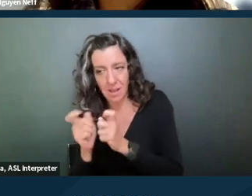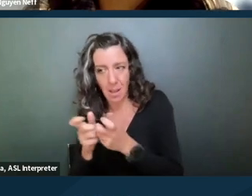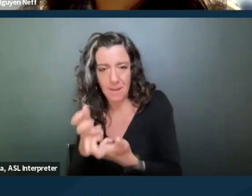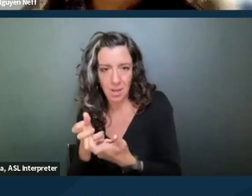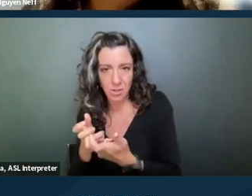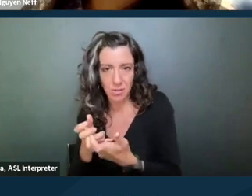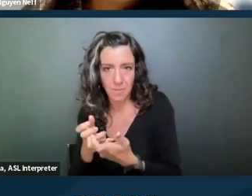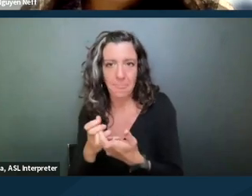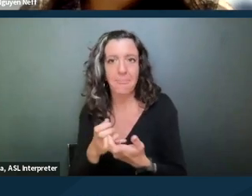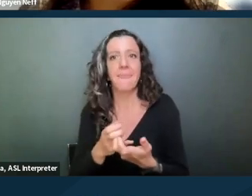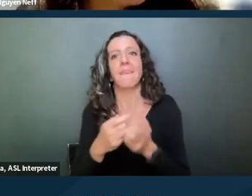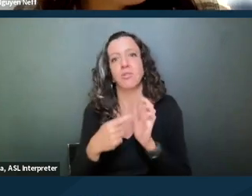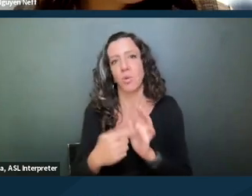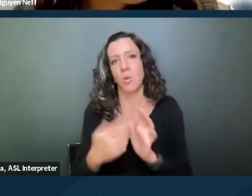thus showing why you need that accommodation.